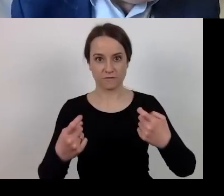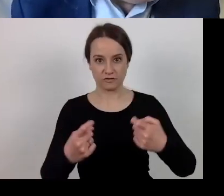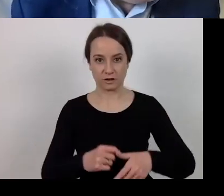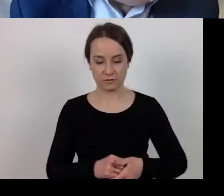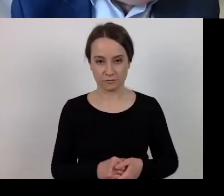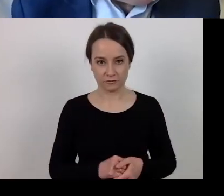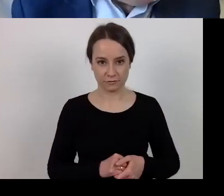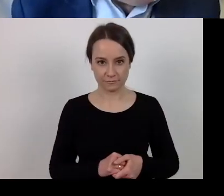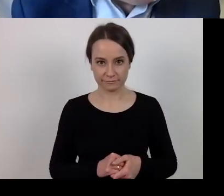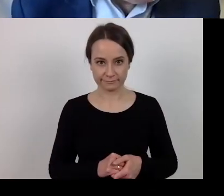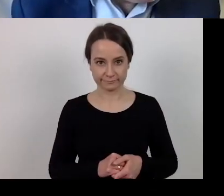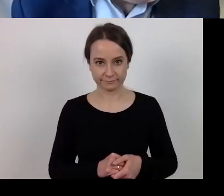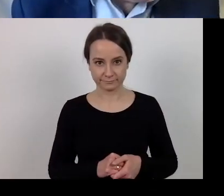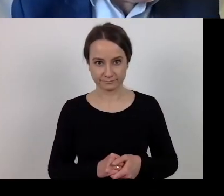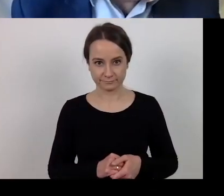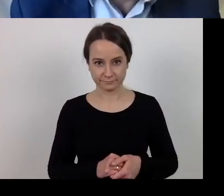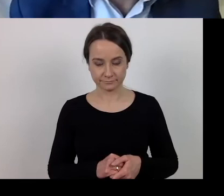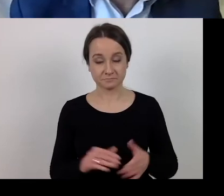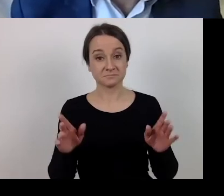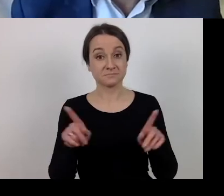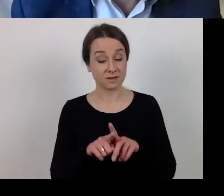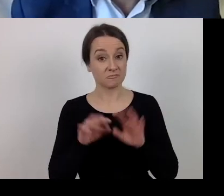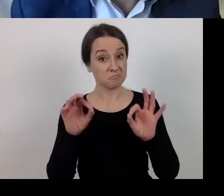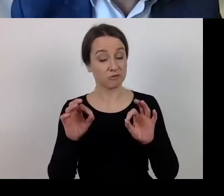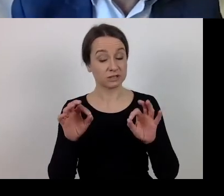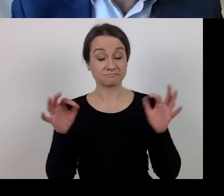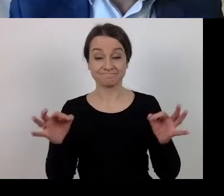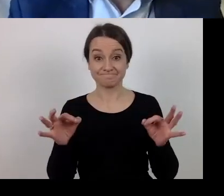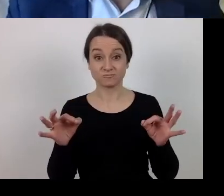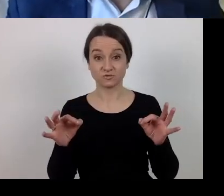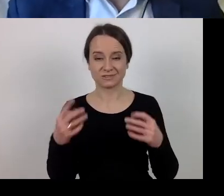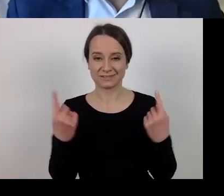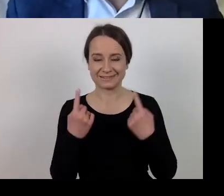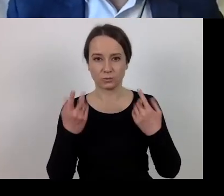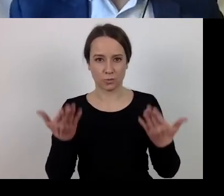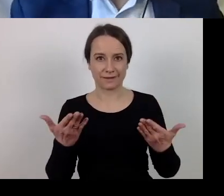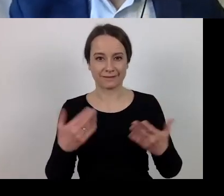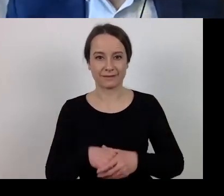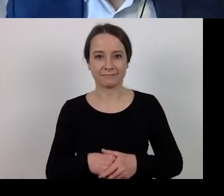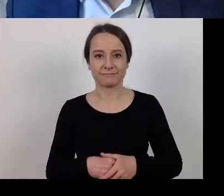Today, the basis is the notion of lack of liability